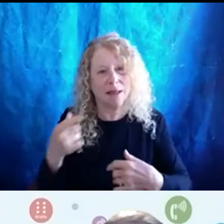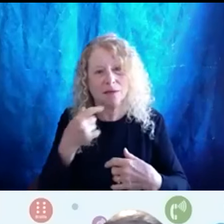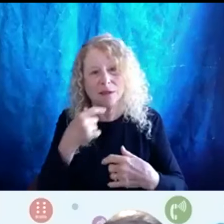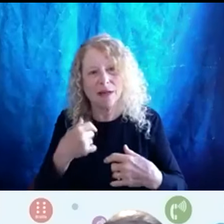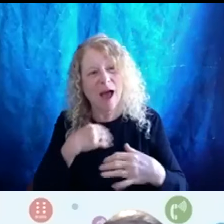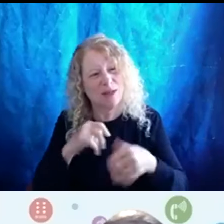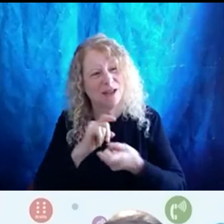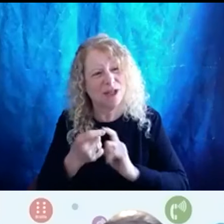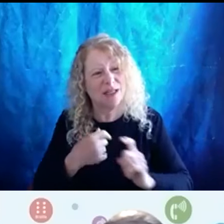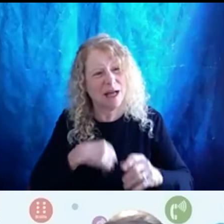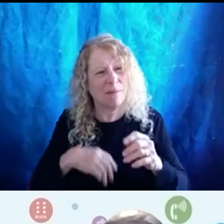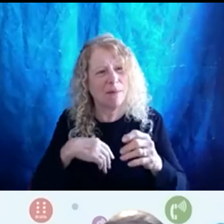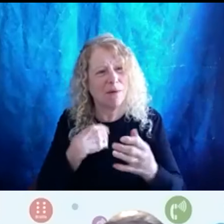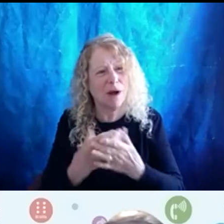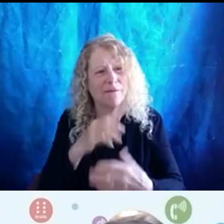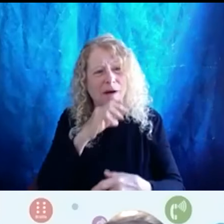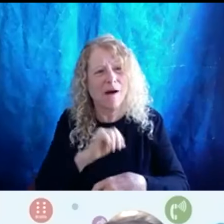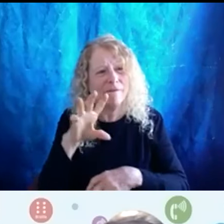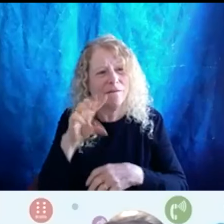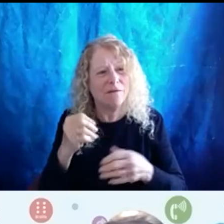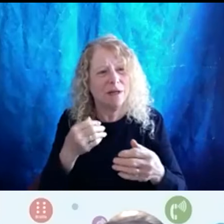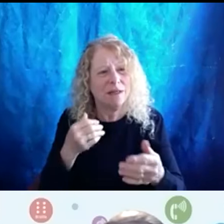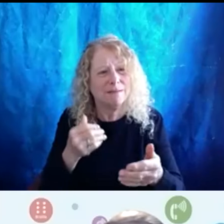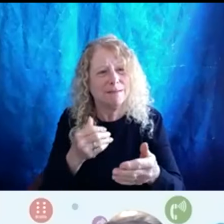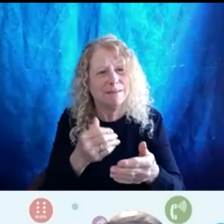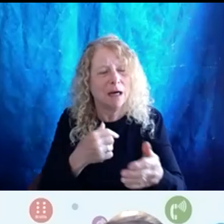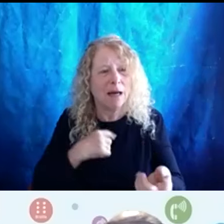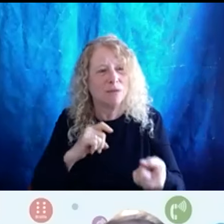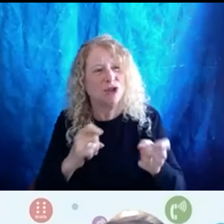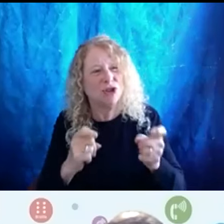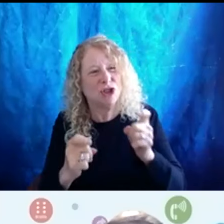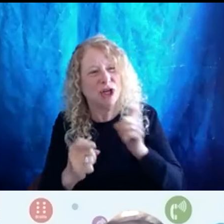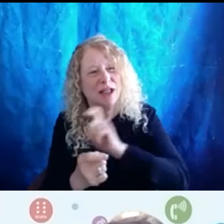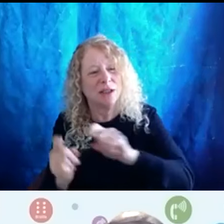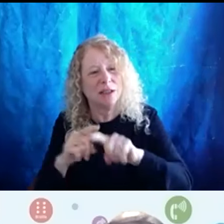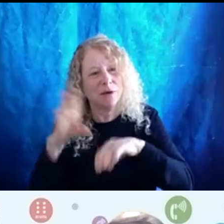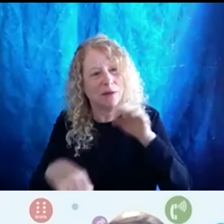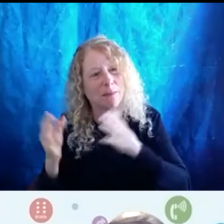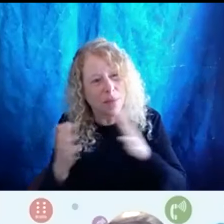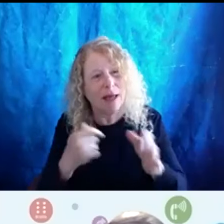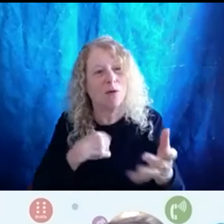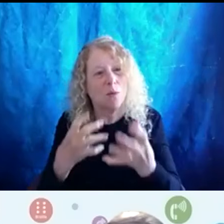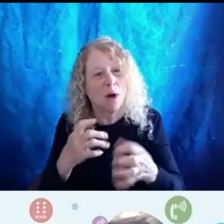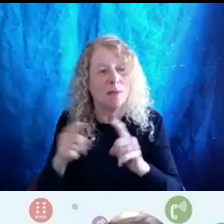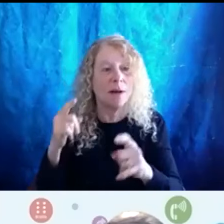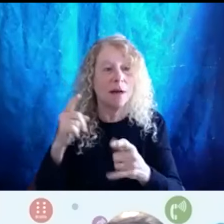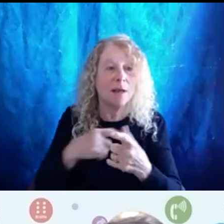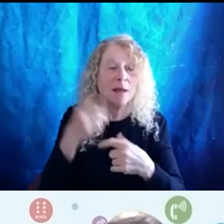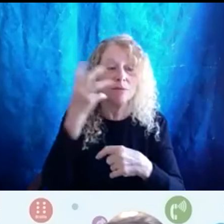shifts and shapes differently than I planned or that I wanted right. And then with the beauty of recognizing like it's OK to have non